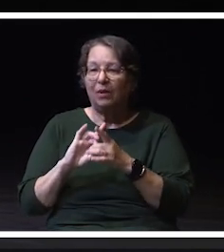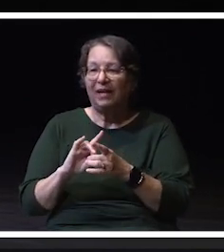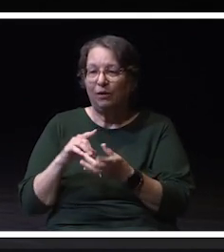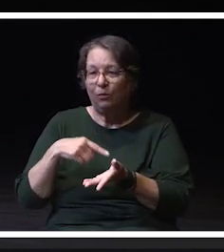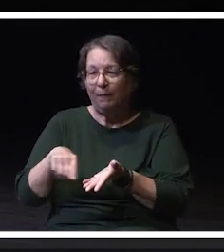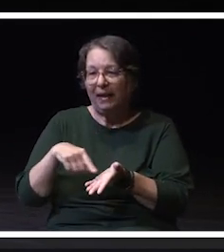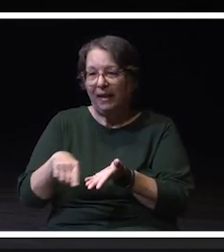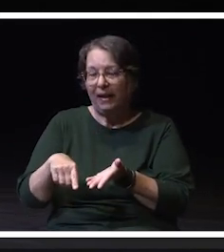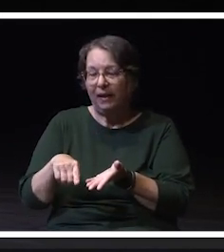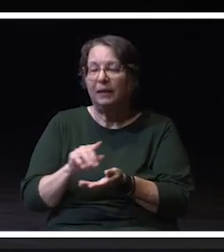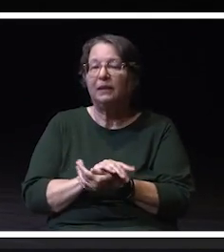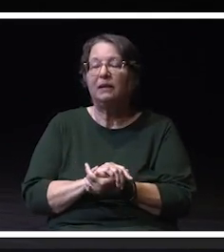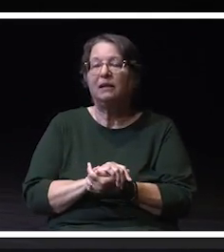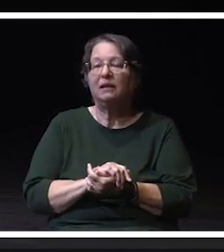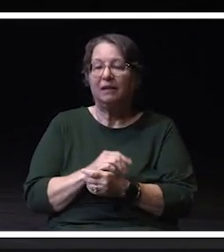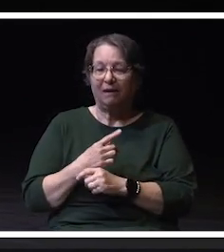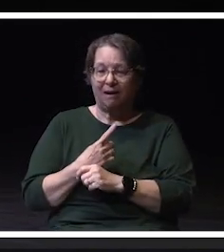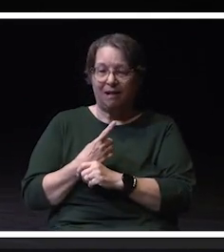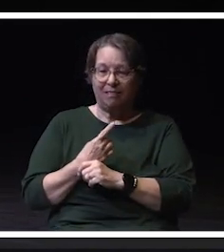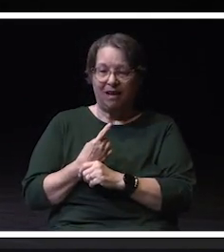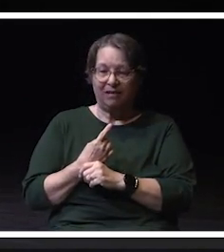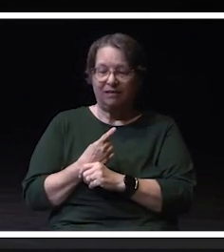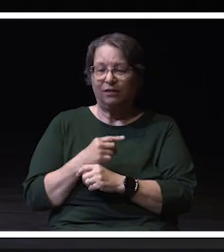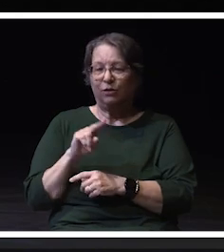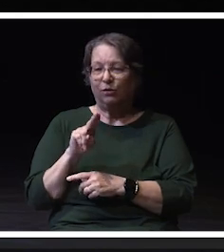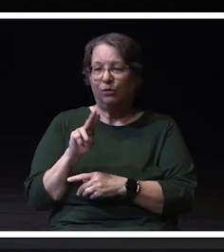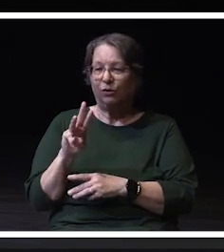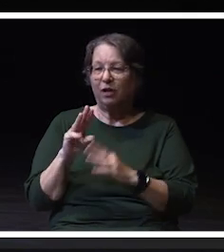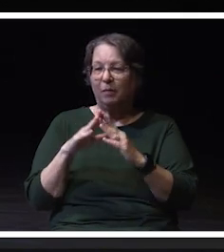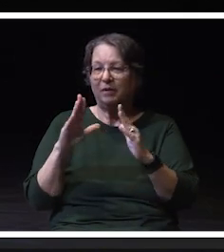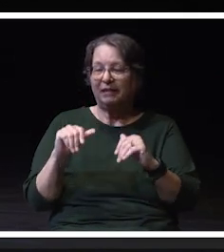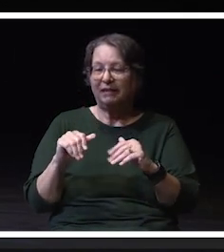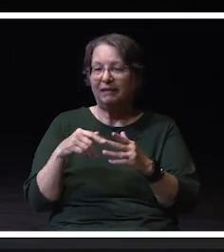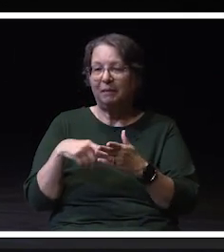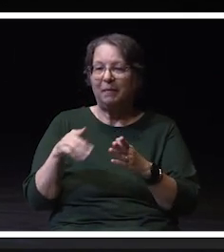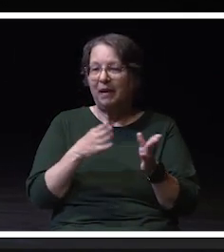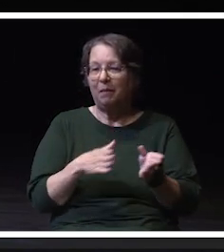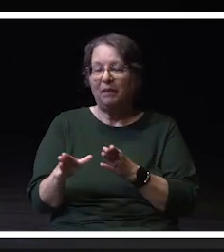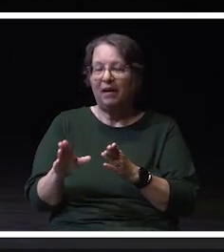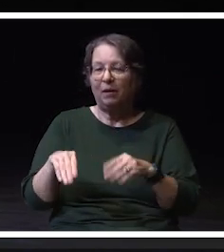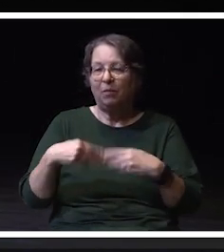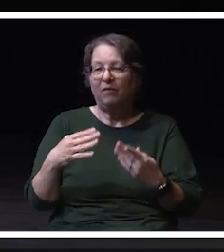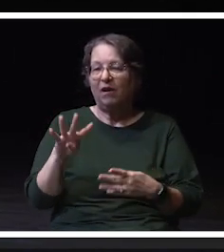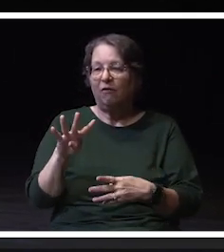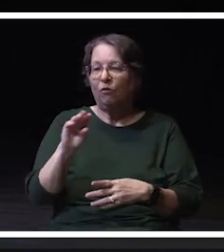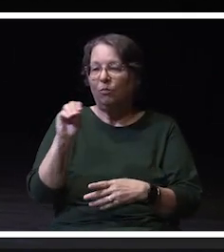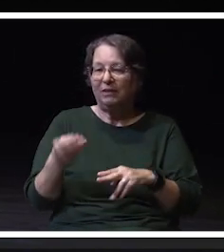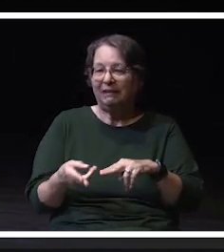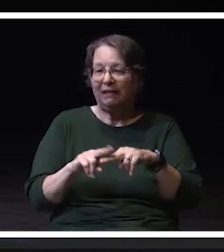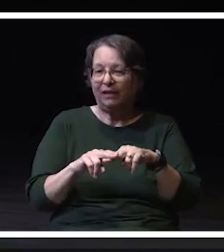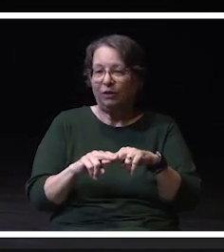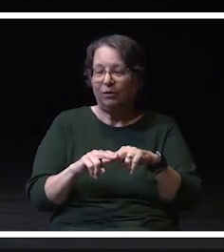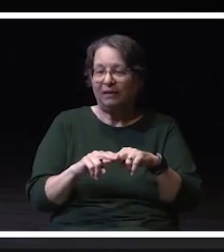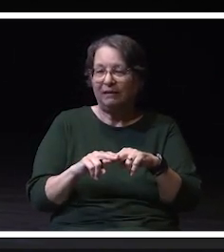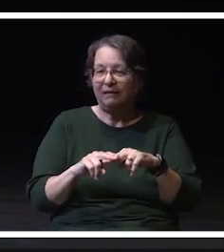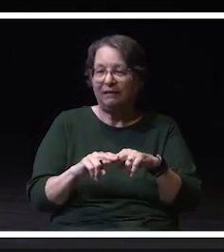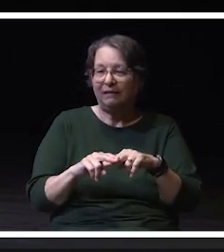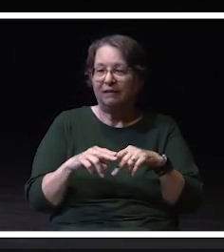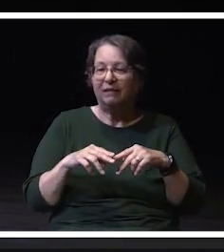Last year, as a part of the UW-System Pay plan, we provided a 4% increase and this summer we will follow-